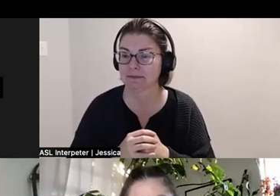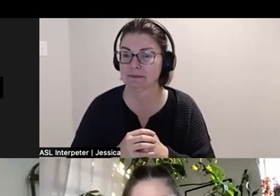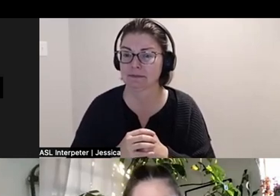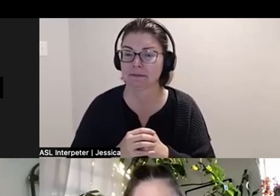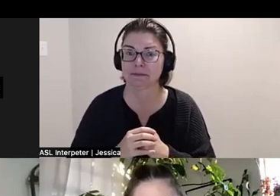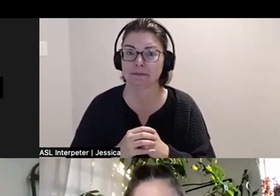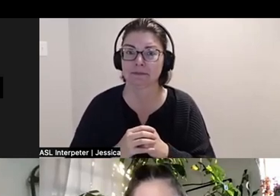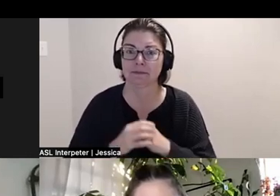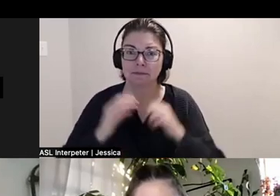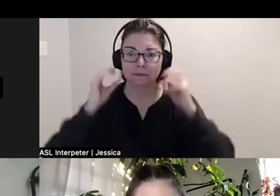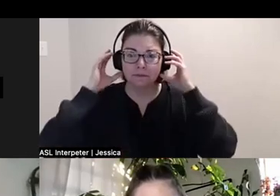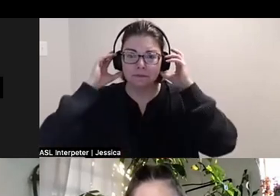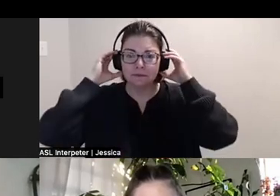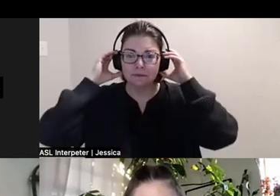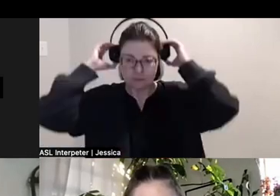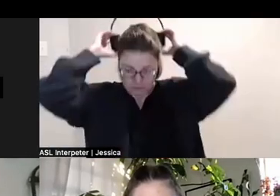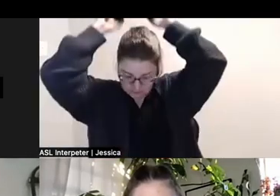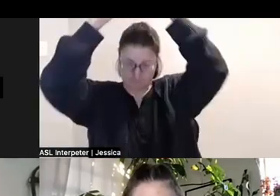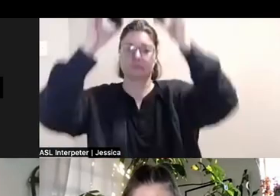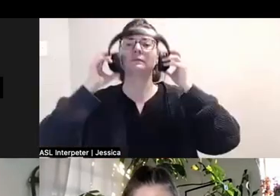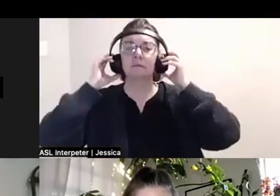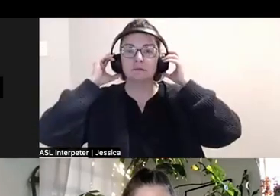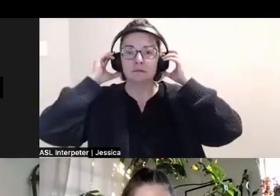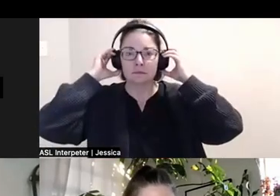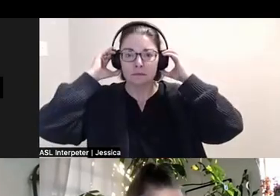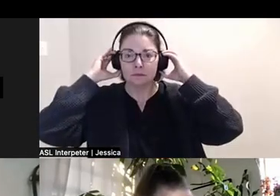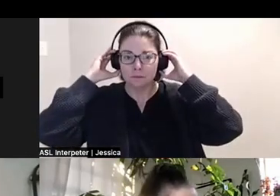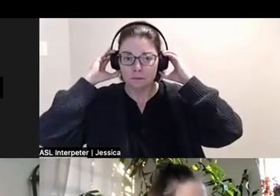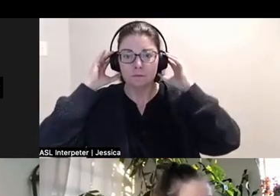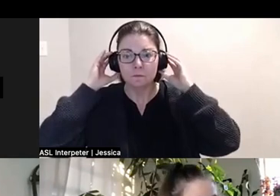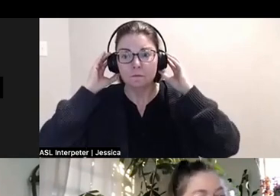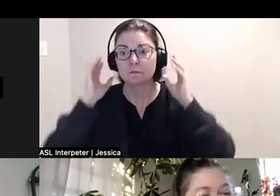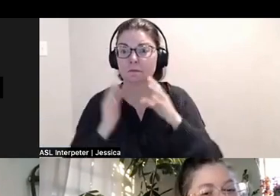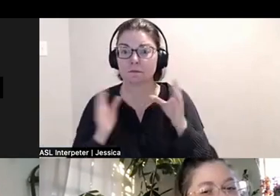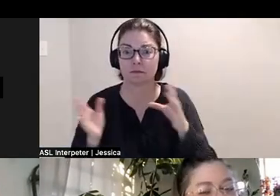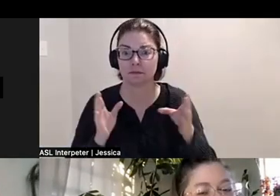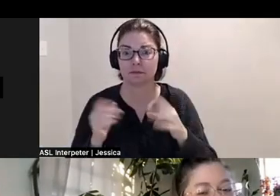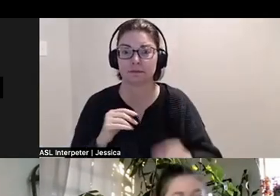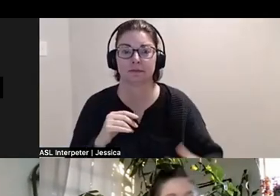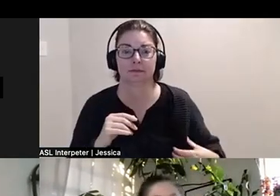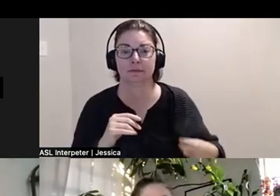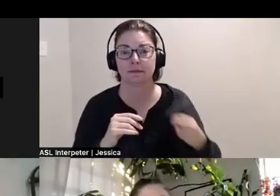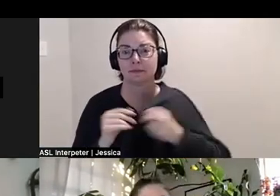Alex: I could, oh sorry, Harmeet: Uhm, Harmeet: Oh, no go ahead Alex. Alex: It's okay, you can go first.